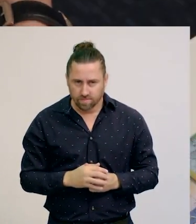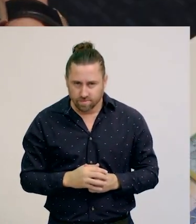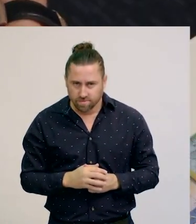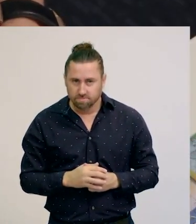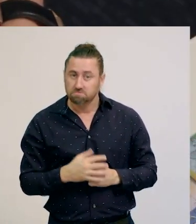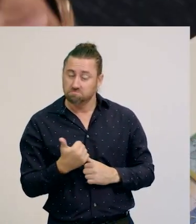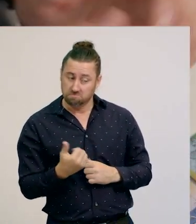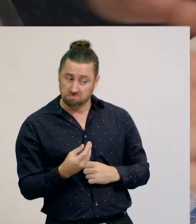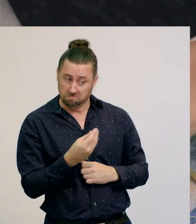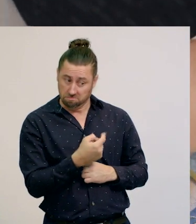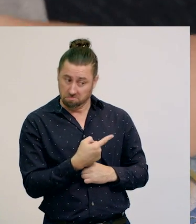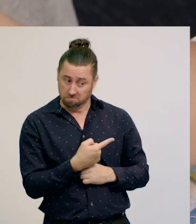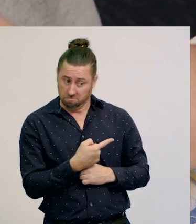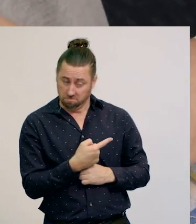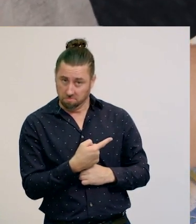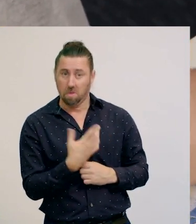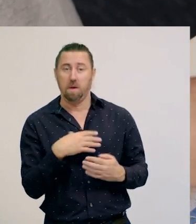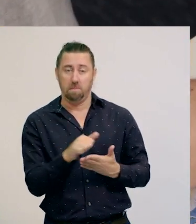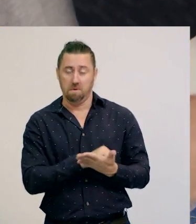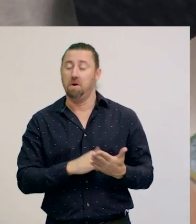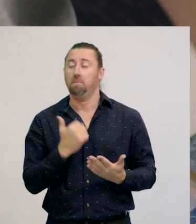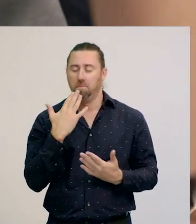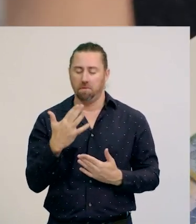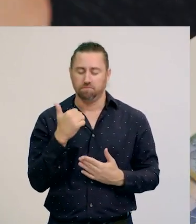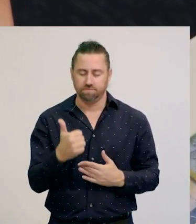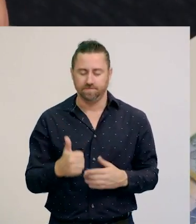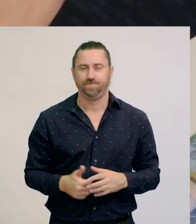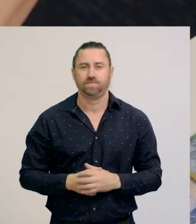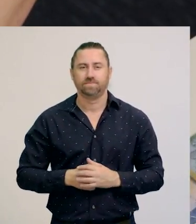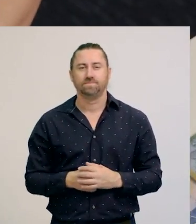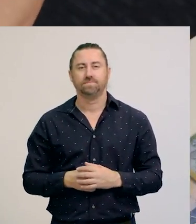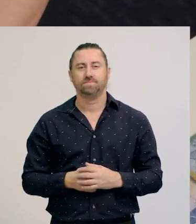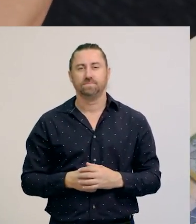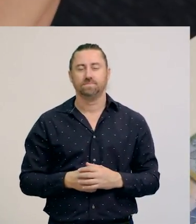Here you go, Liam. I'd like to buy a skipping rope. Thank you, Annie.